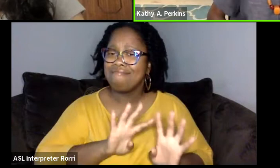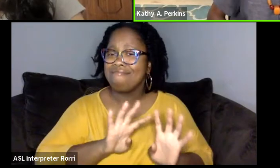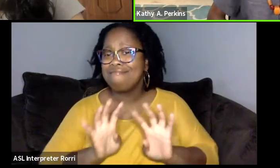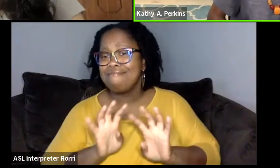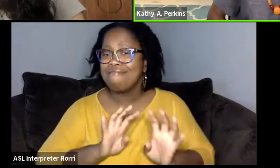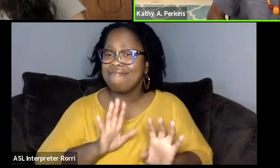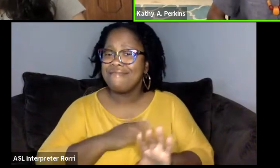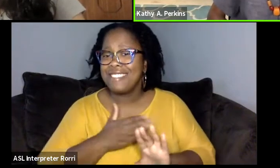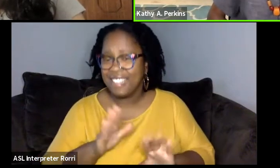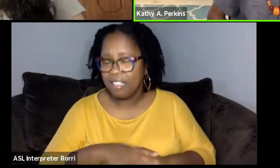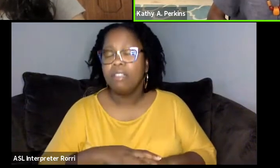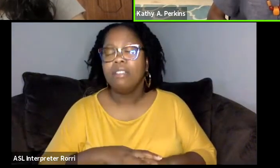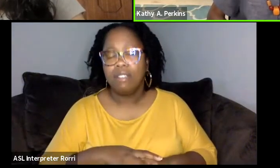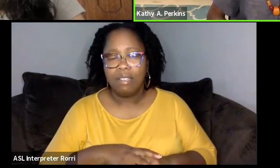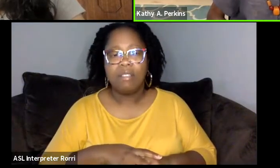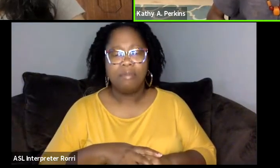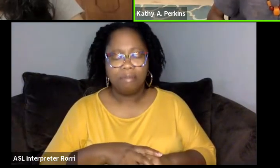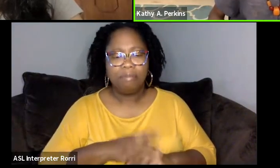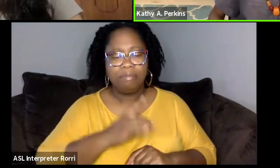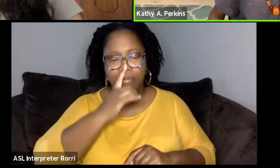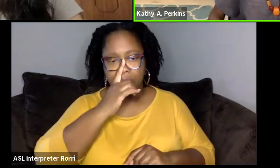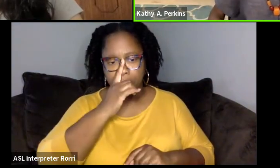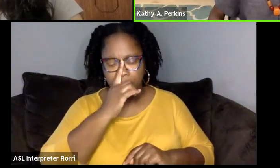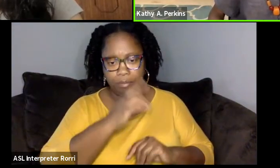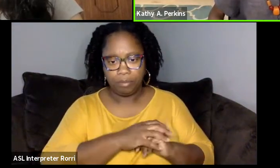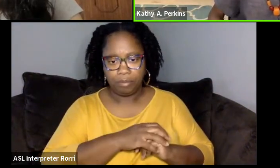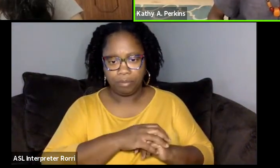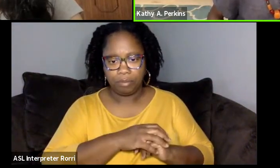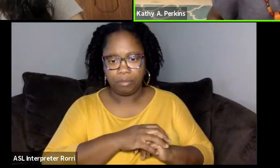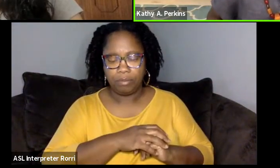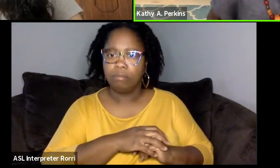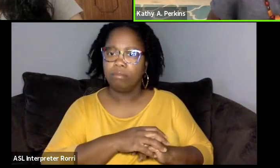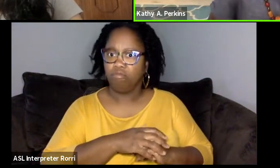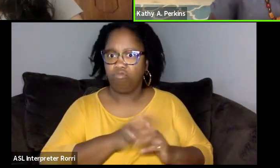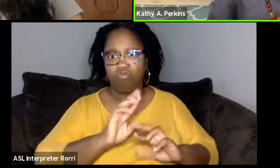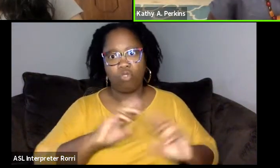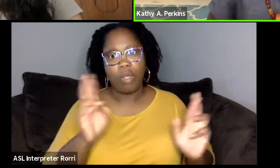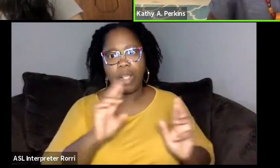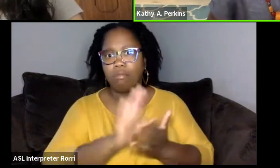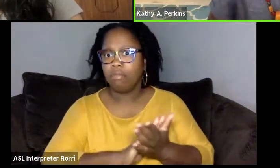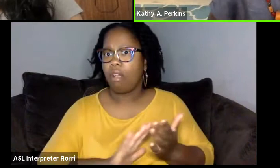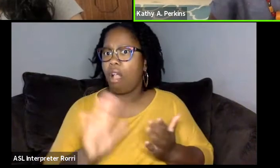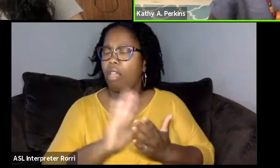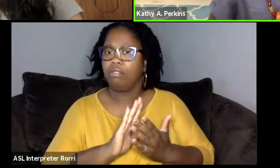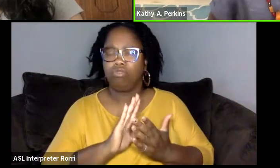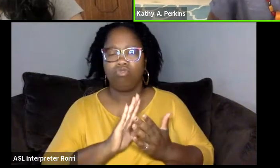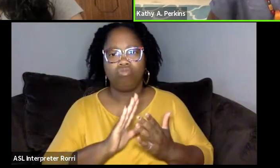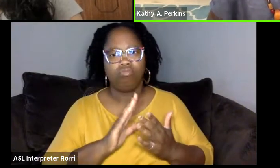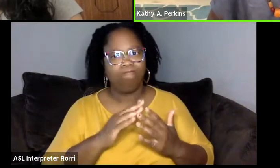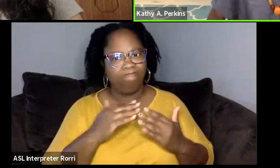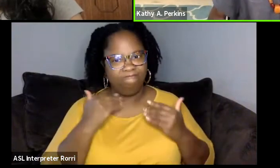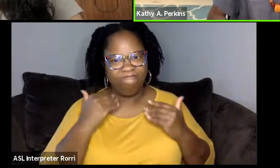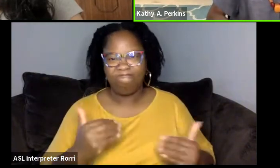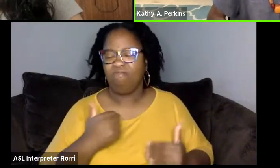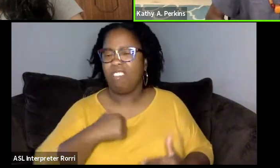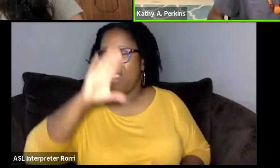And so by the time I was ready to go to college, I just knew I was gonna go into to theater.